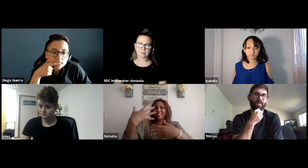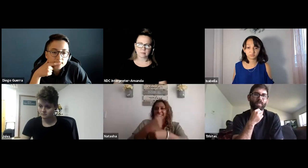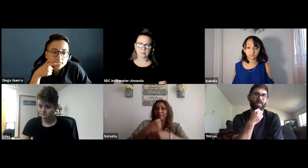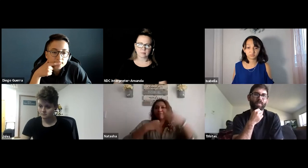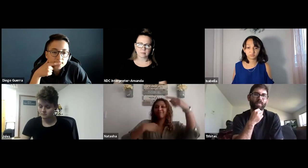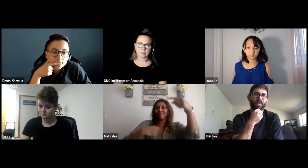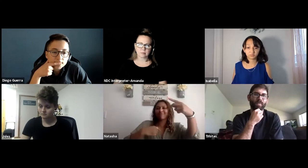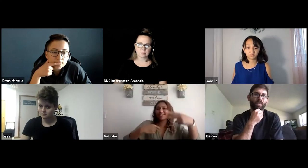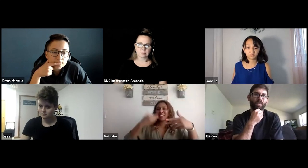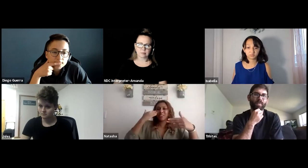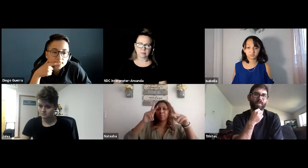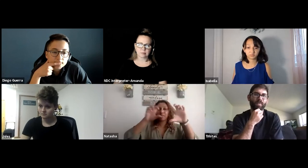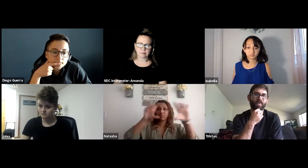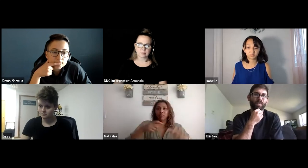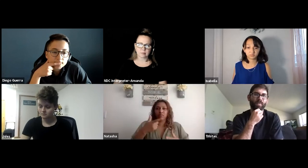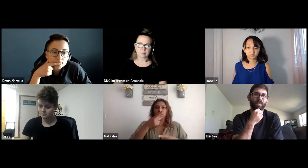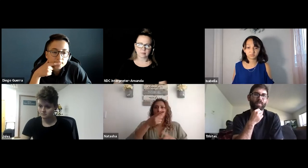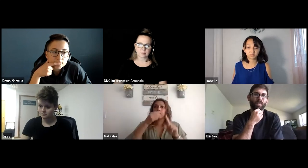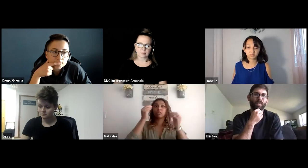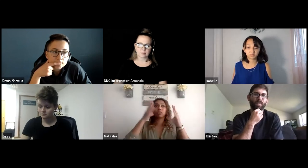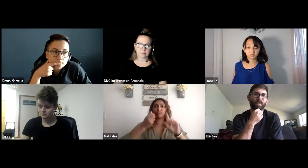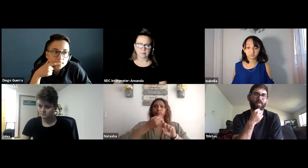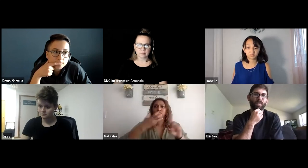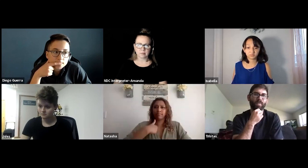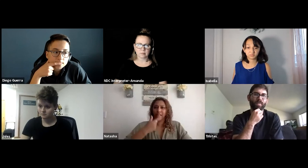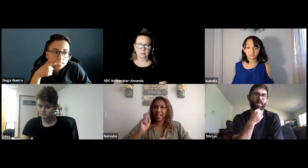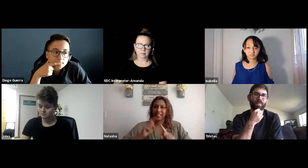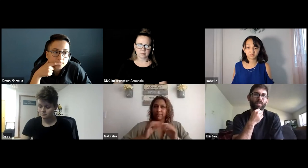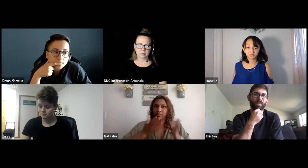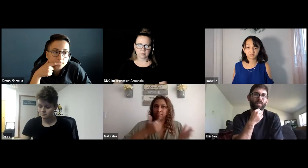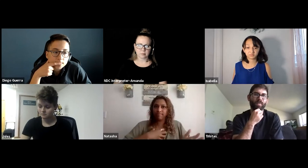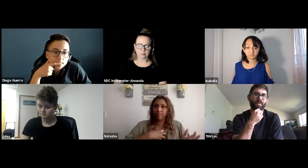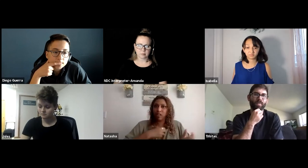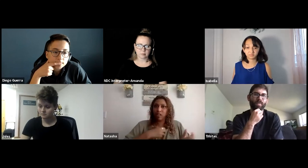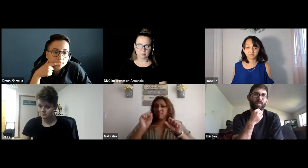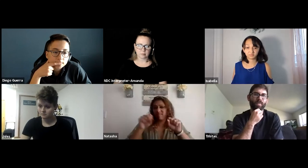So, for example, on Blackboard there are usually summaries but the teacher